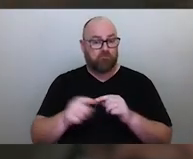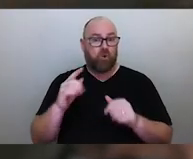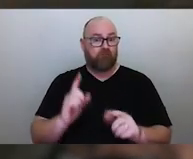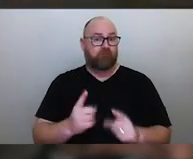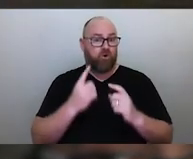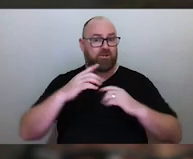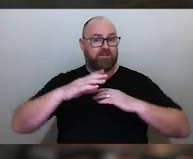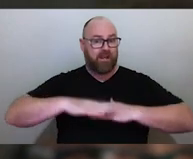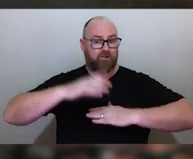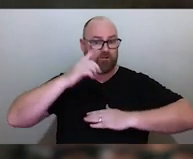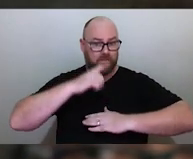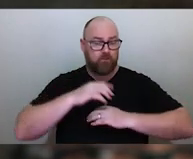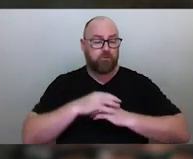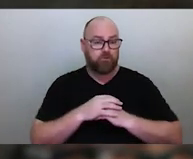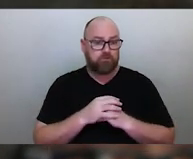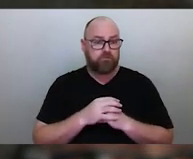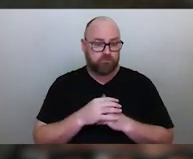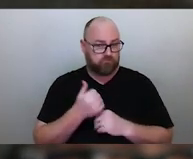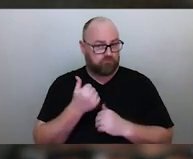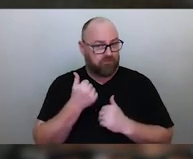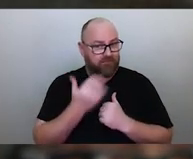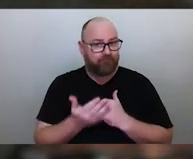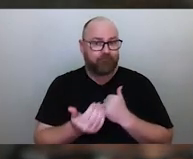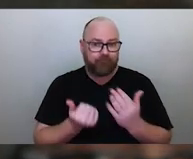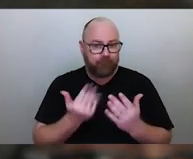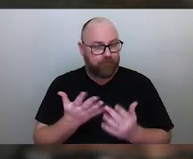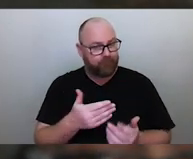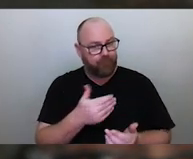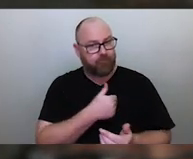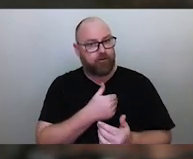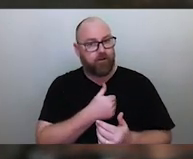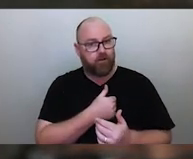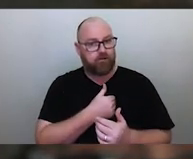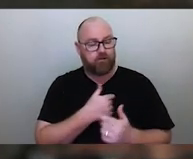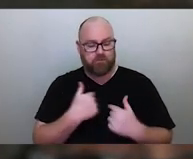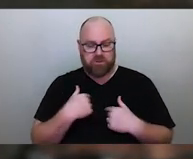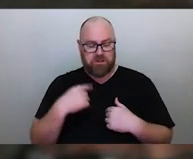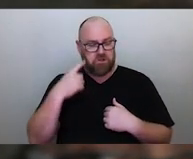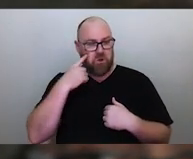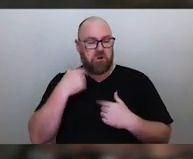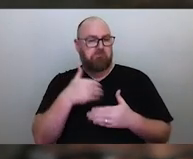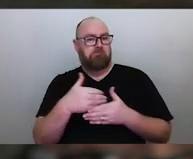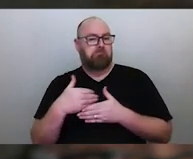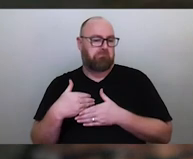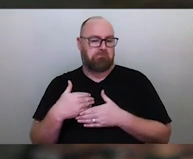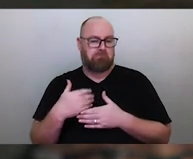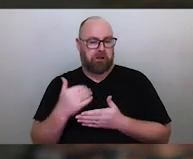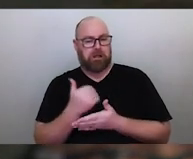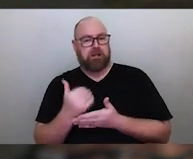in this corner of the world are giving people, we're not materialistic and these are